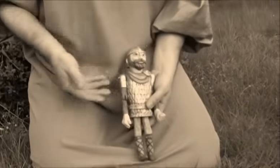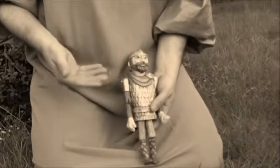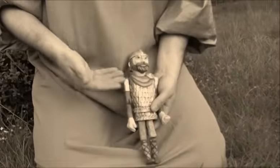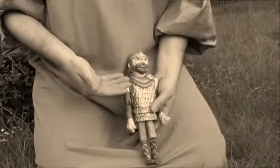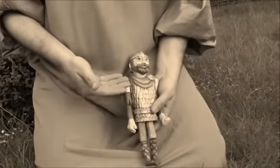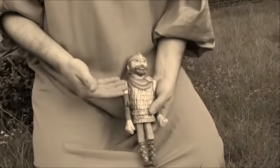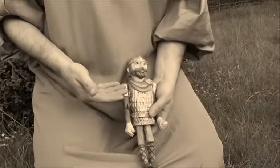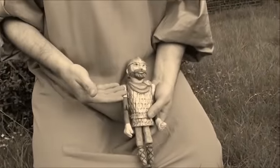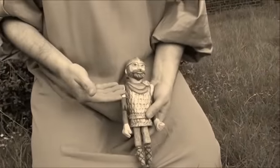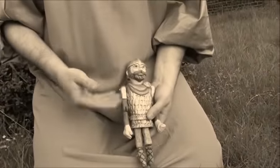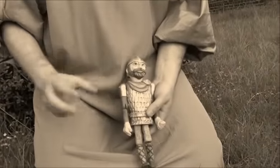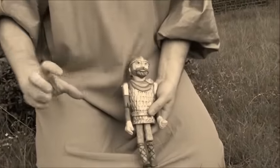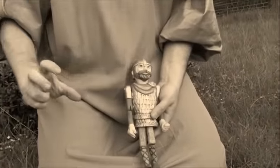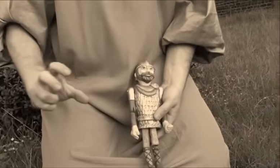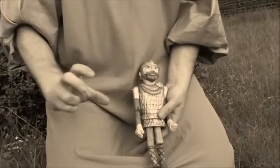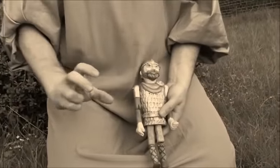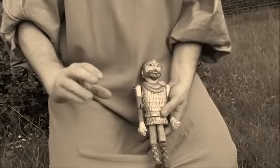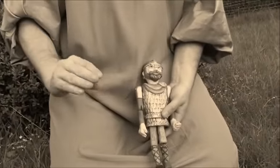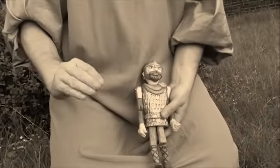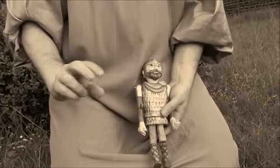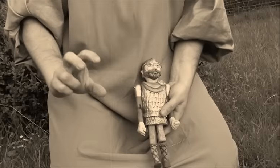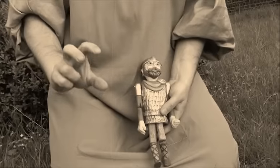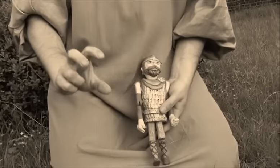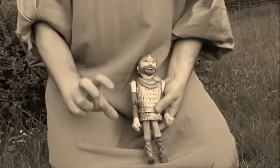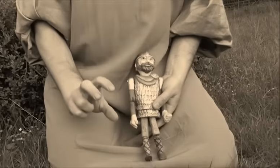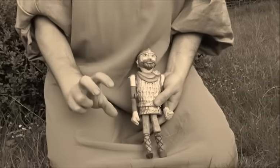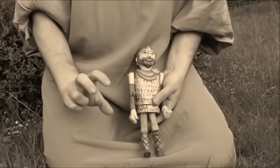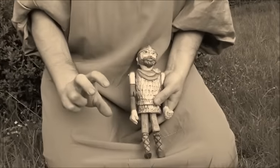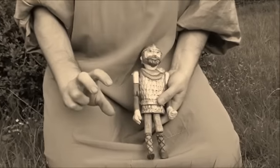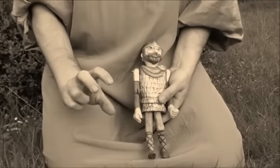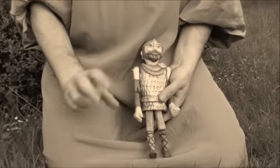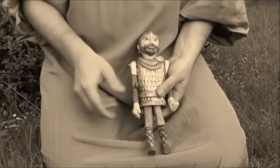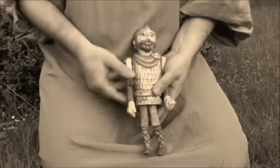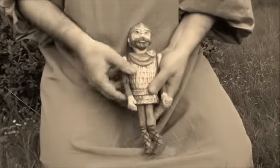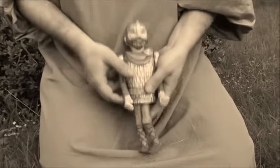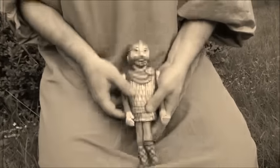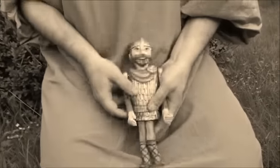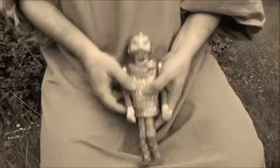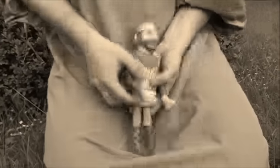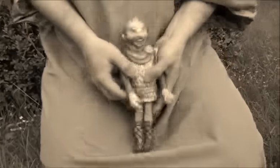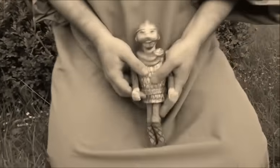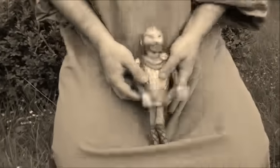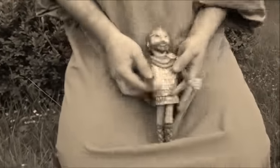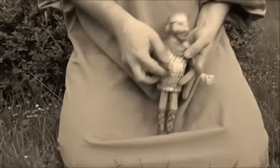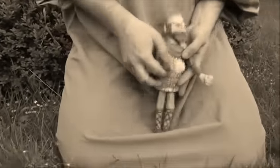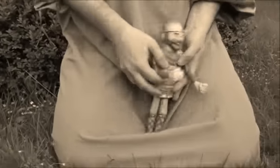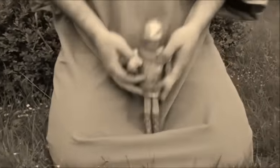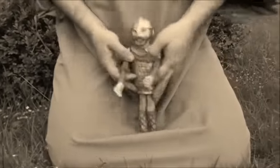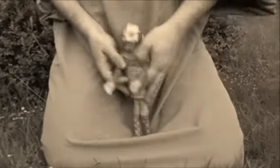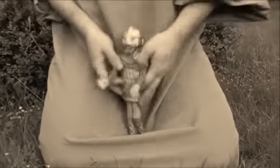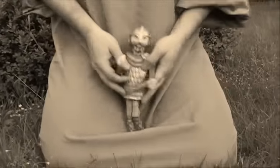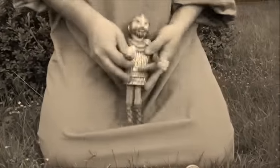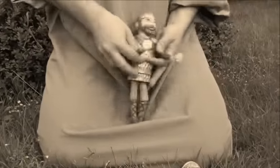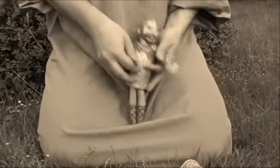Czech, the second brother, was clever and agile,